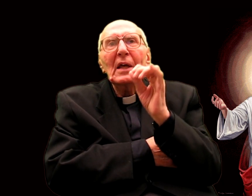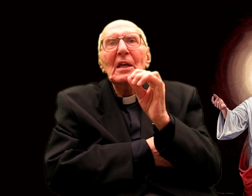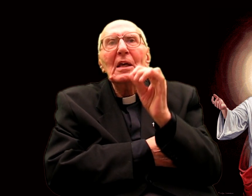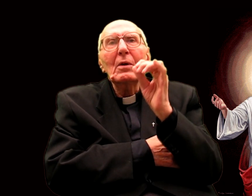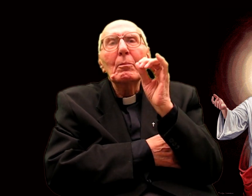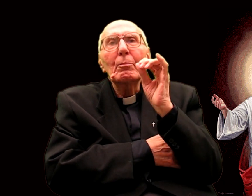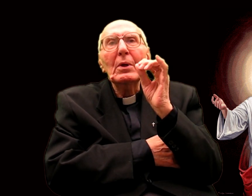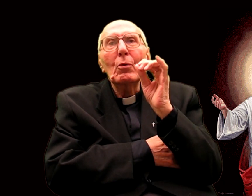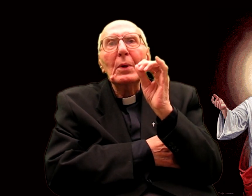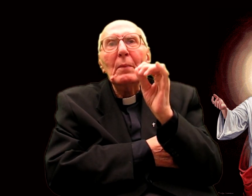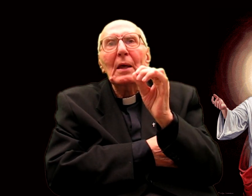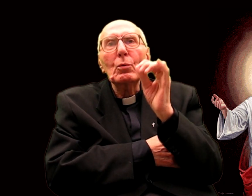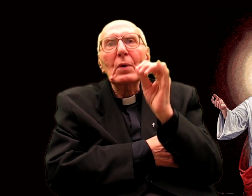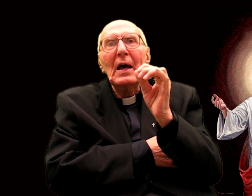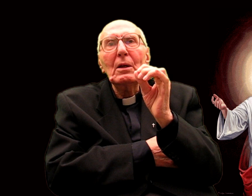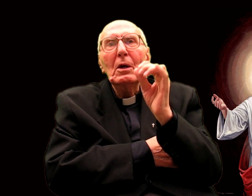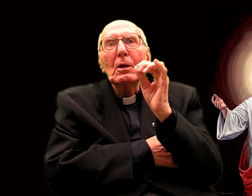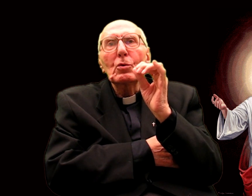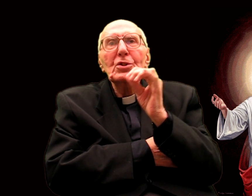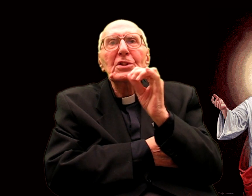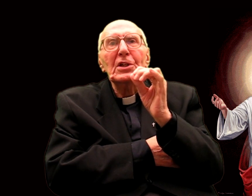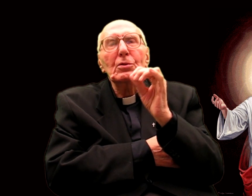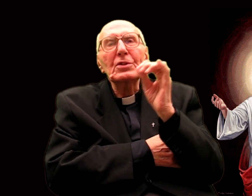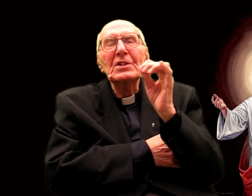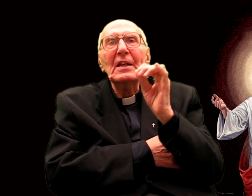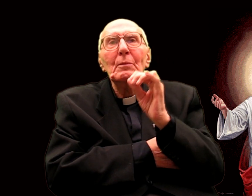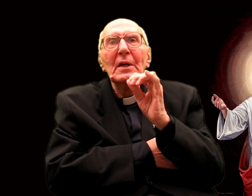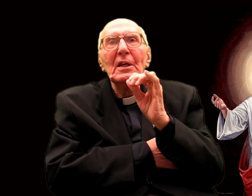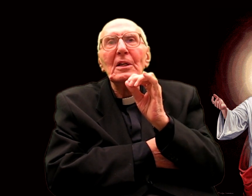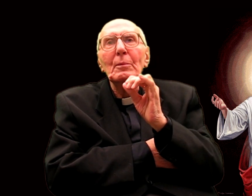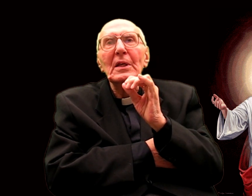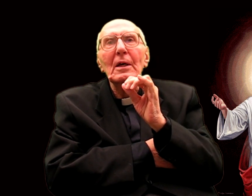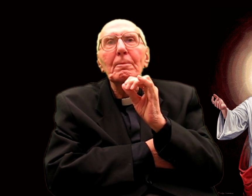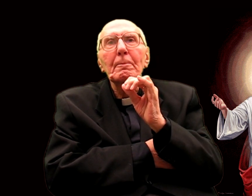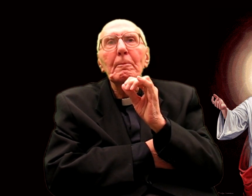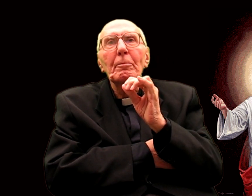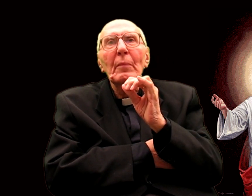maintain first place in the writings of St. Margaret Mary.